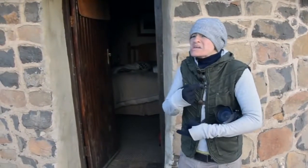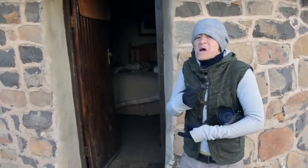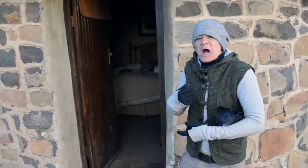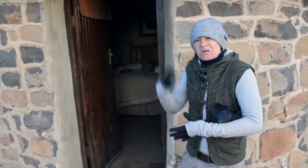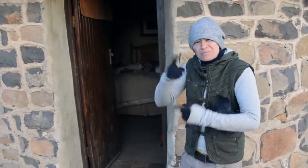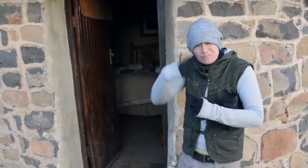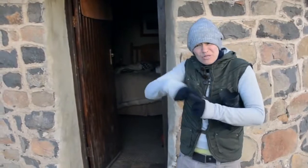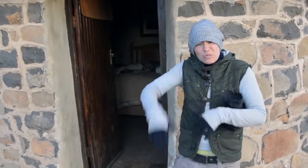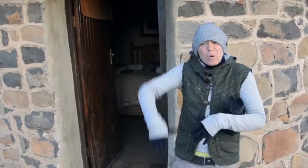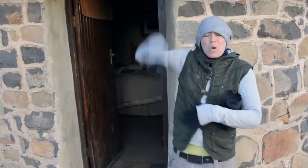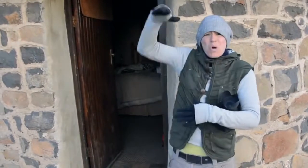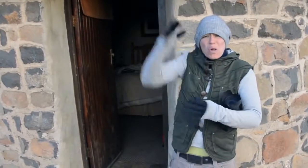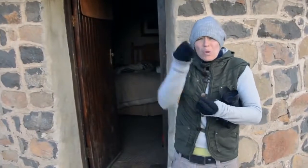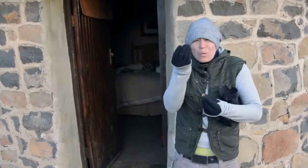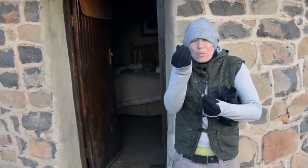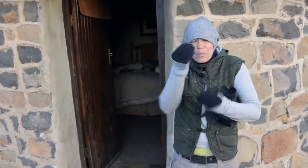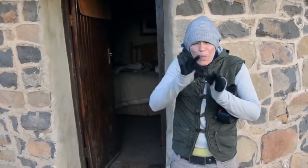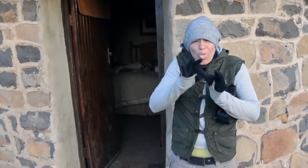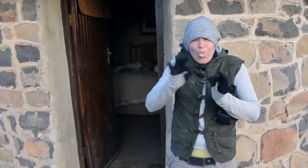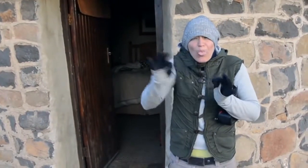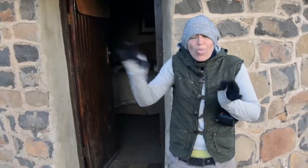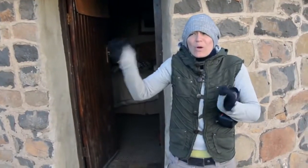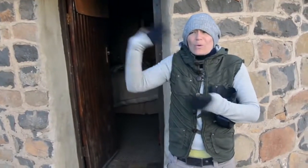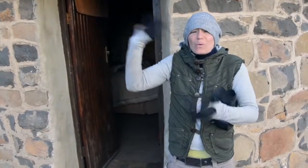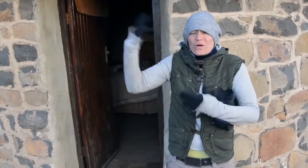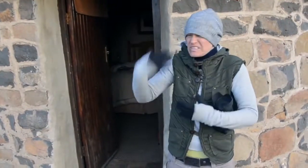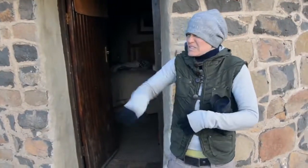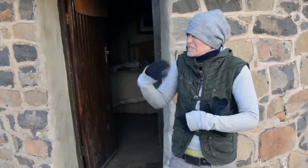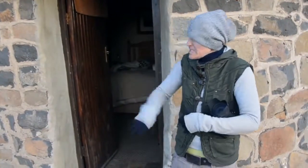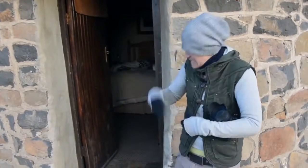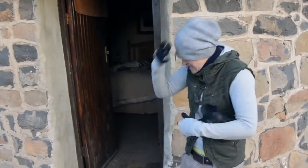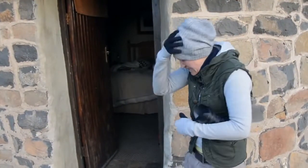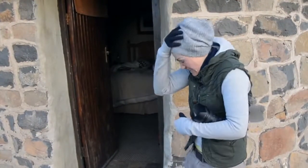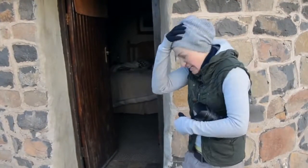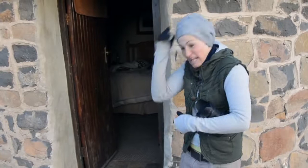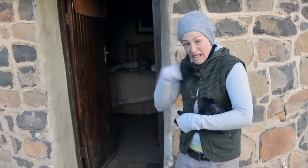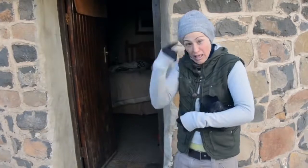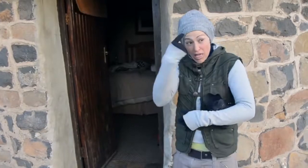and it is pretty tough to breathe in this high altitude air.